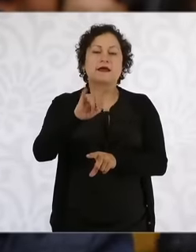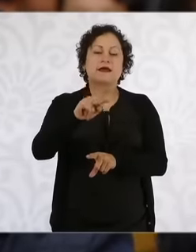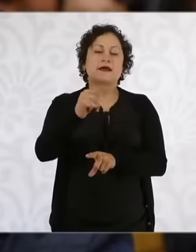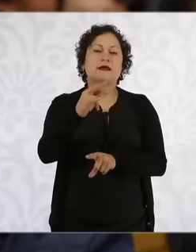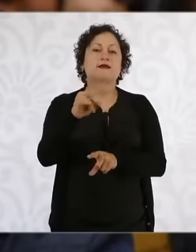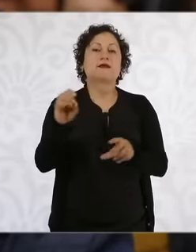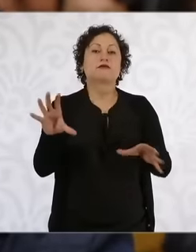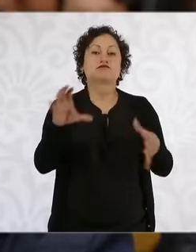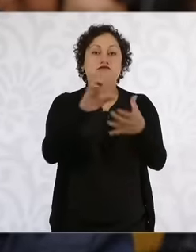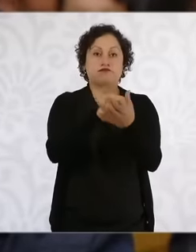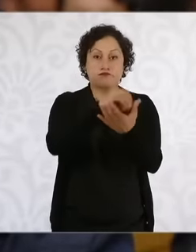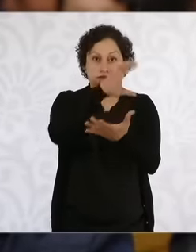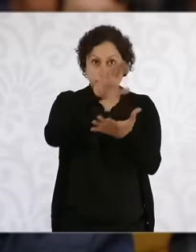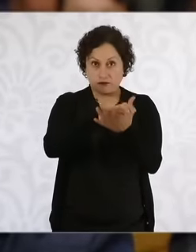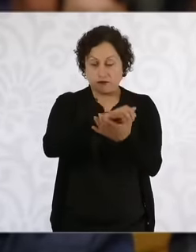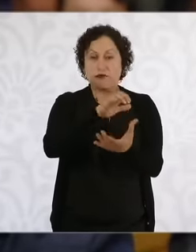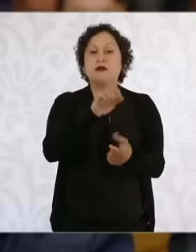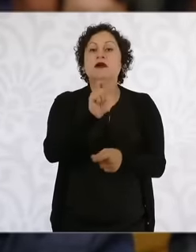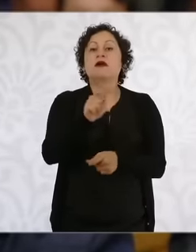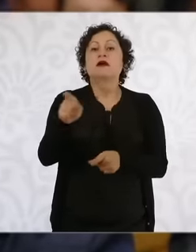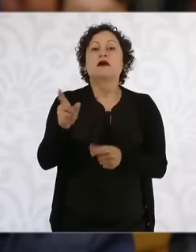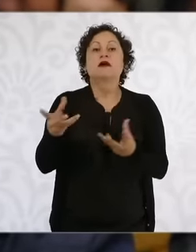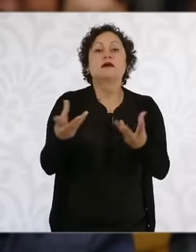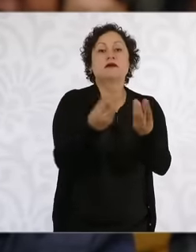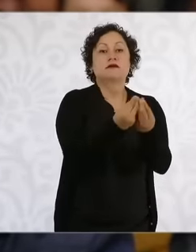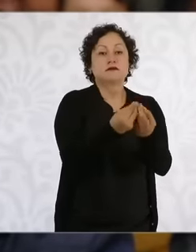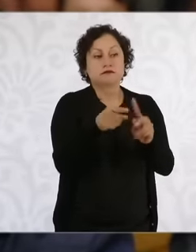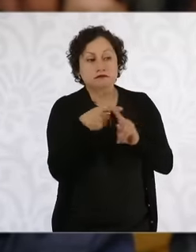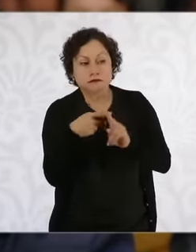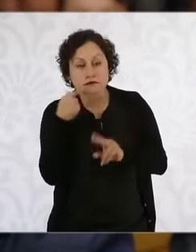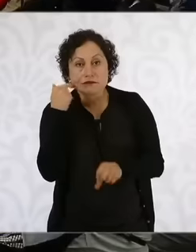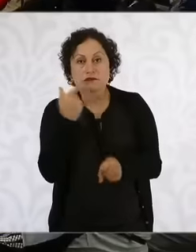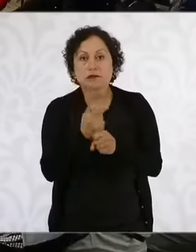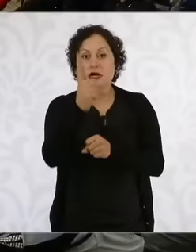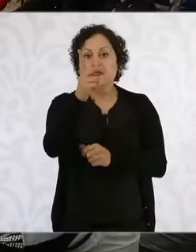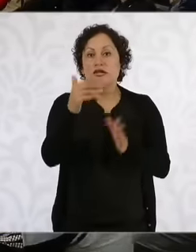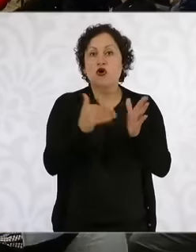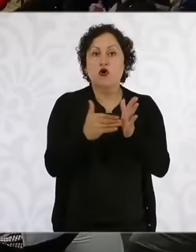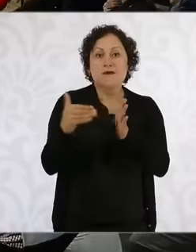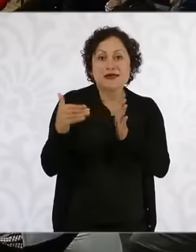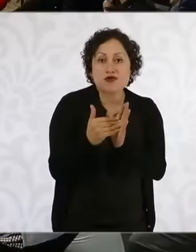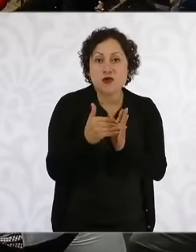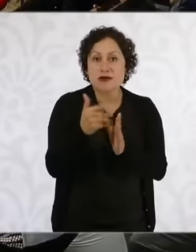outlets communication, more than 5 million pesos were spent on the event that was at the exclusive